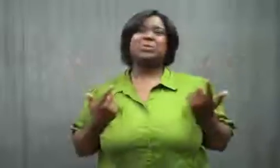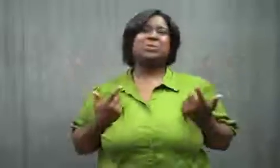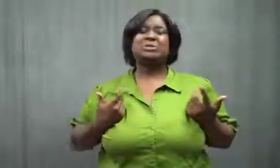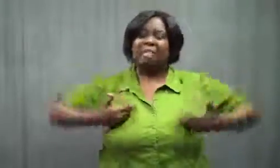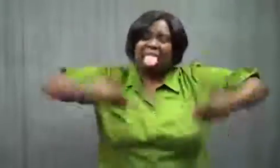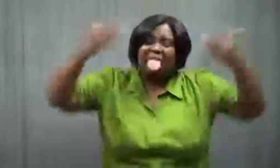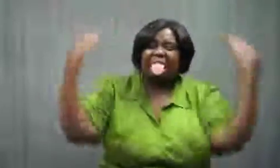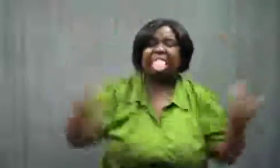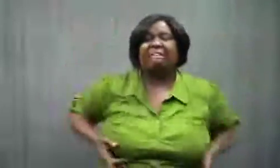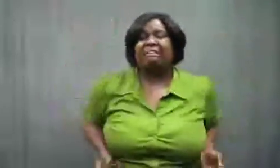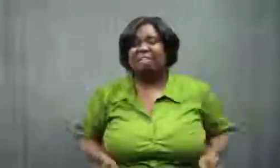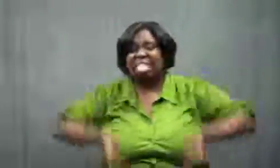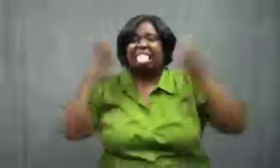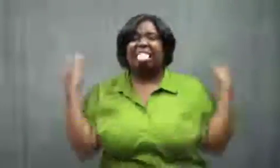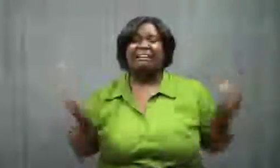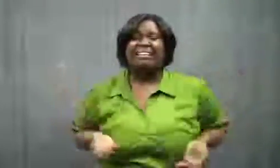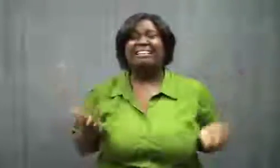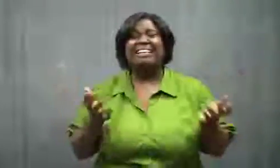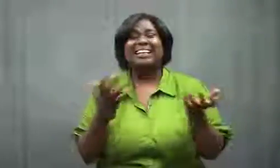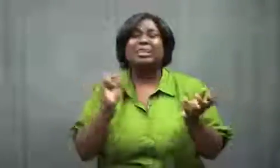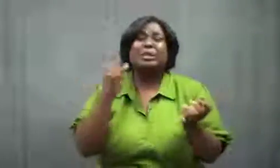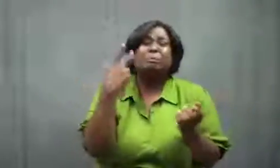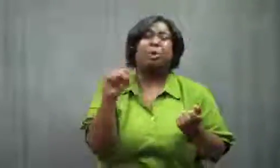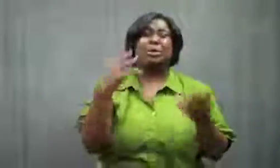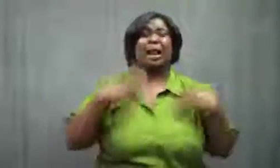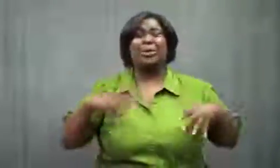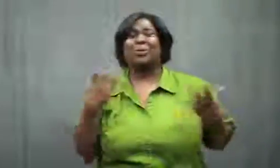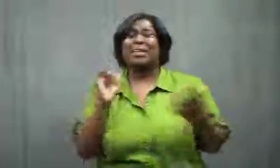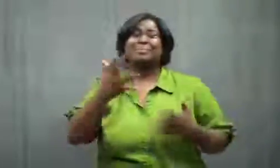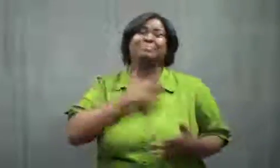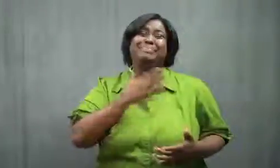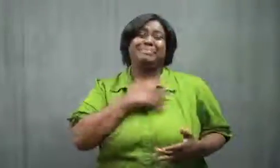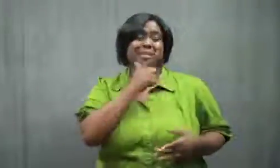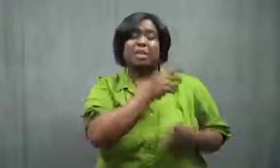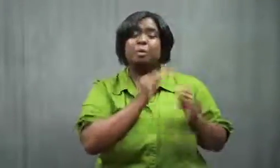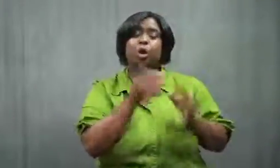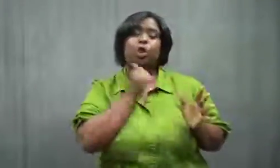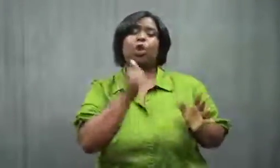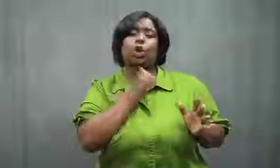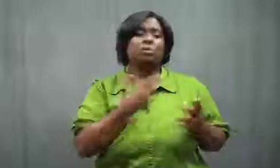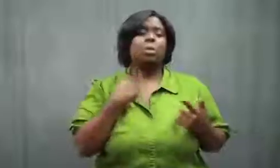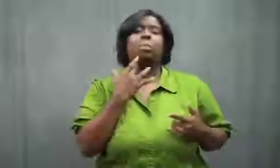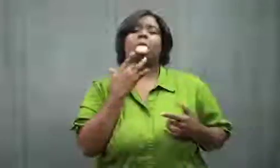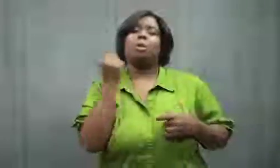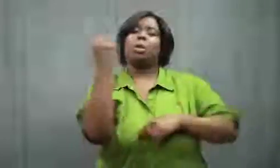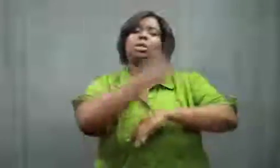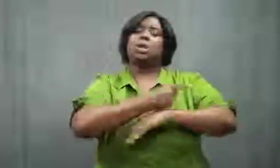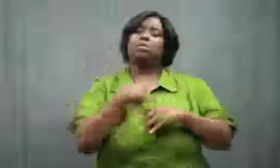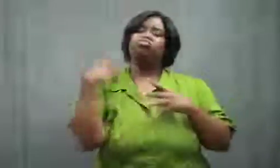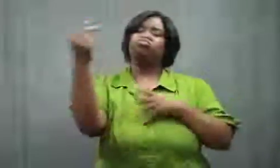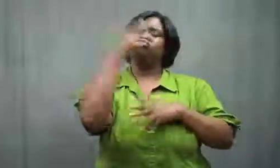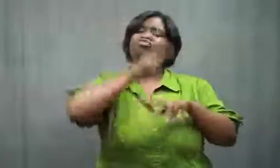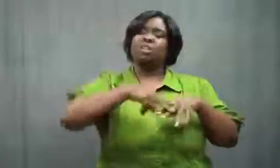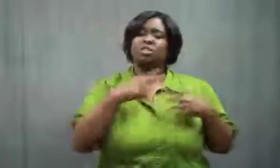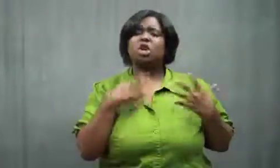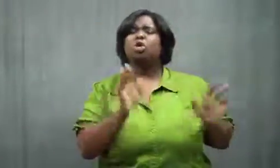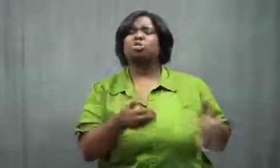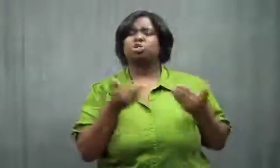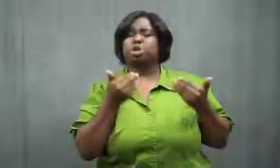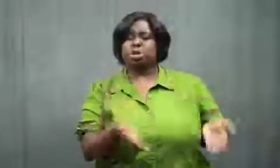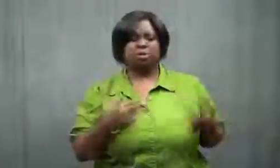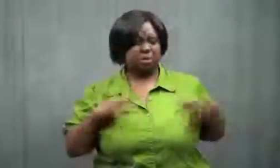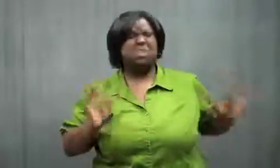street/hood type clothes, more like casual sportswear.